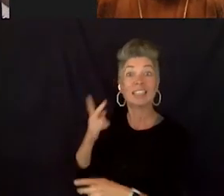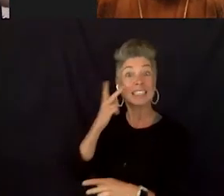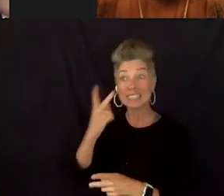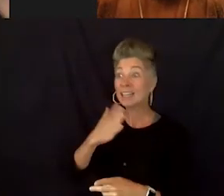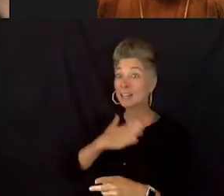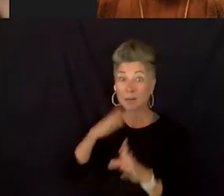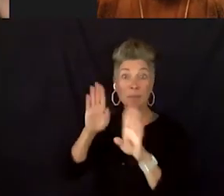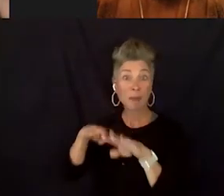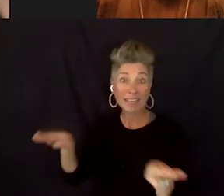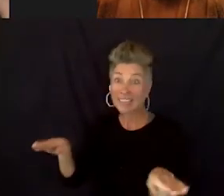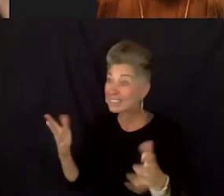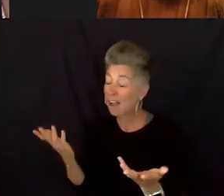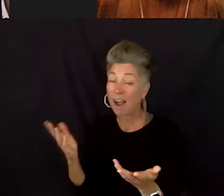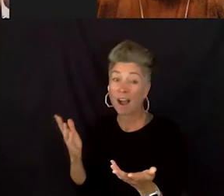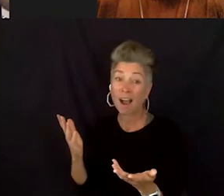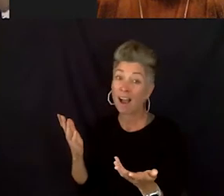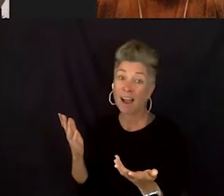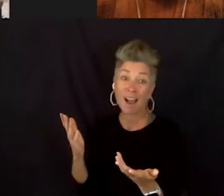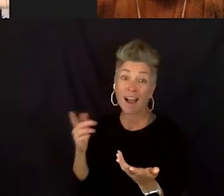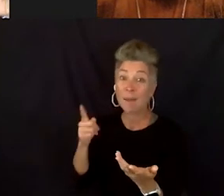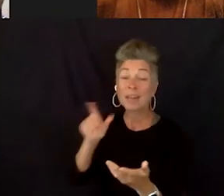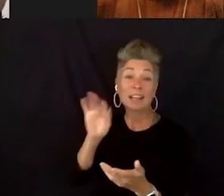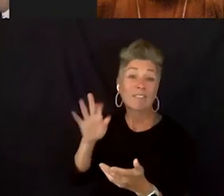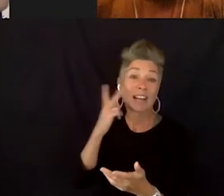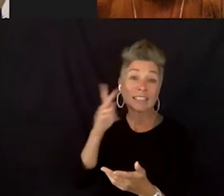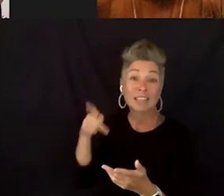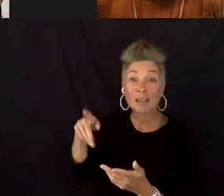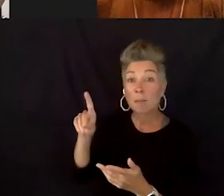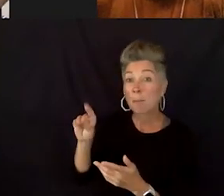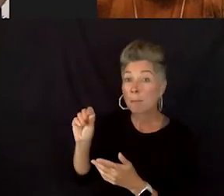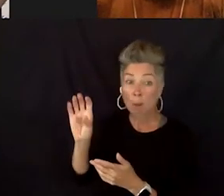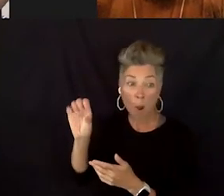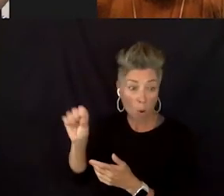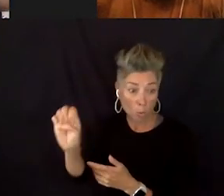Every time I see a good post, every time I see something good, it takes me off and I break out in tears.